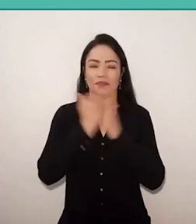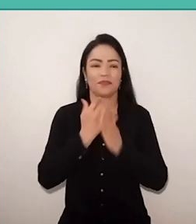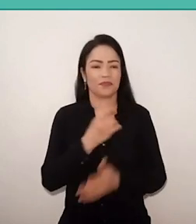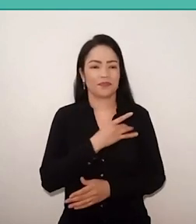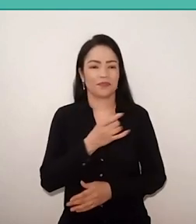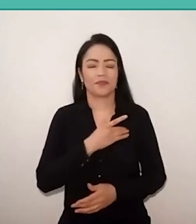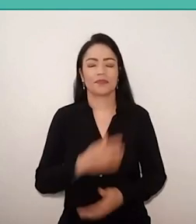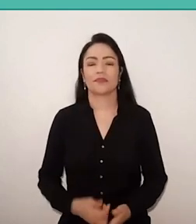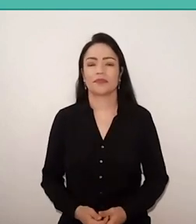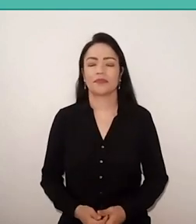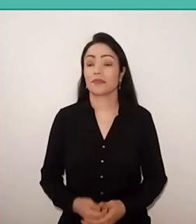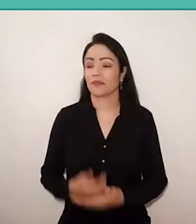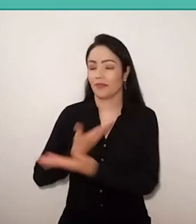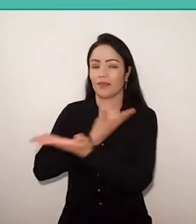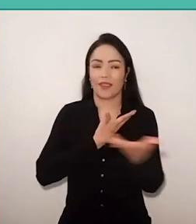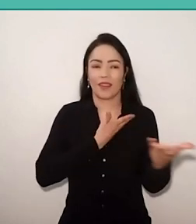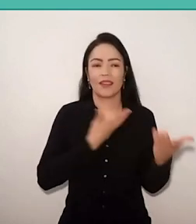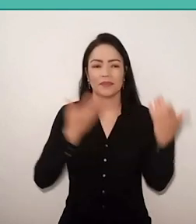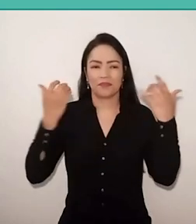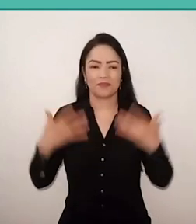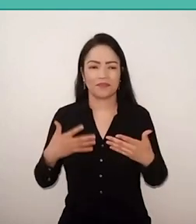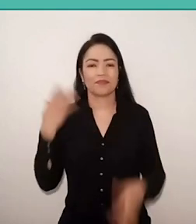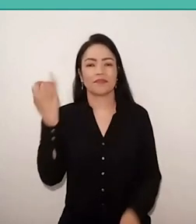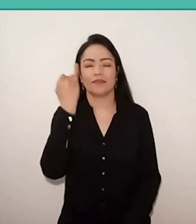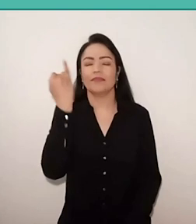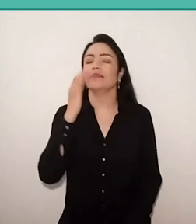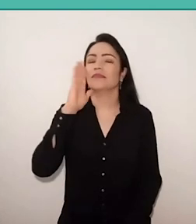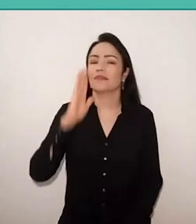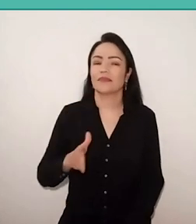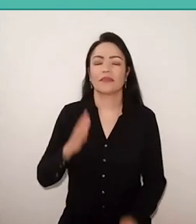I think colleagues spoke very important things, I would just add the following: